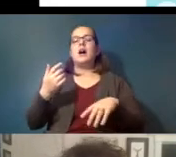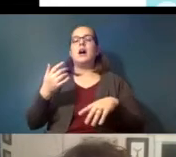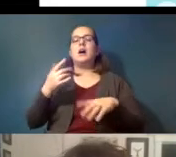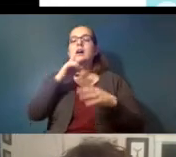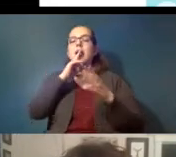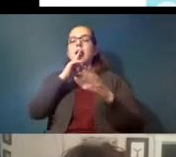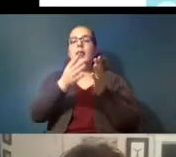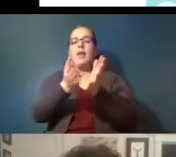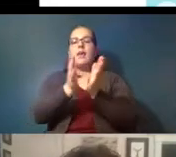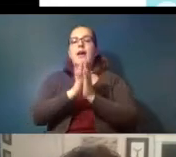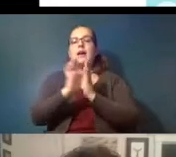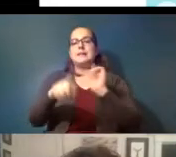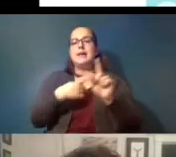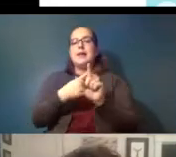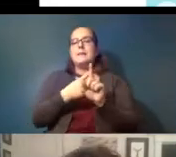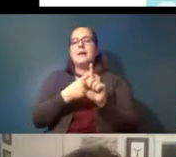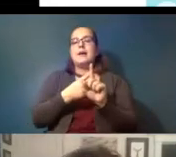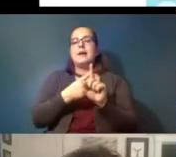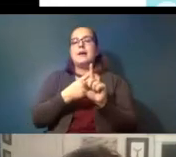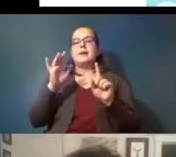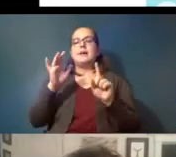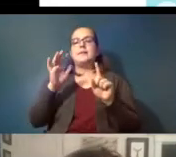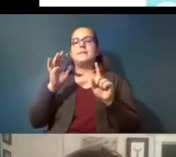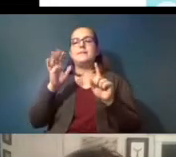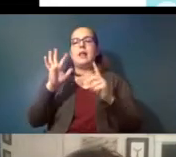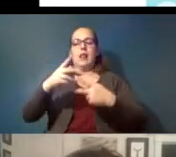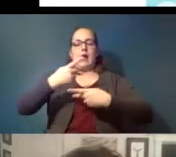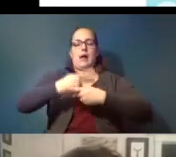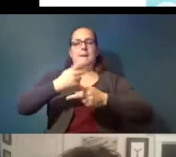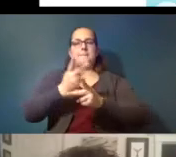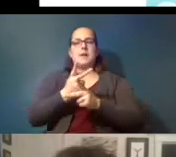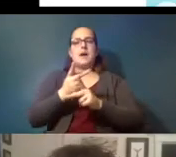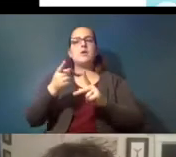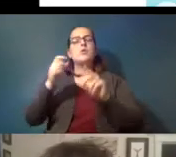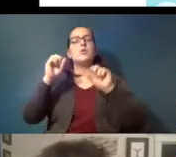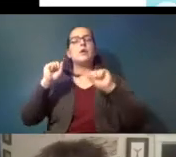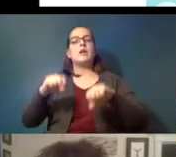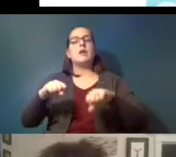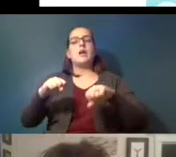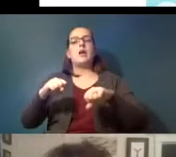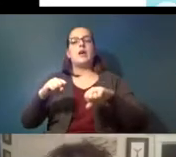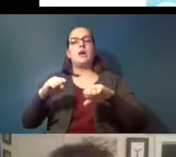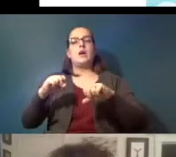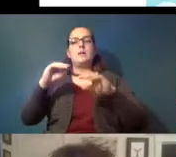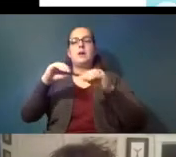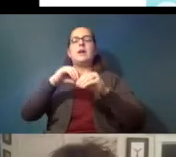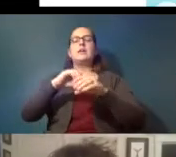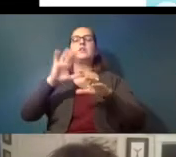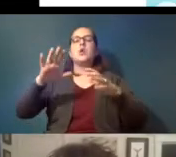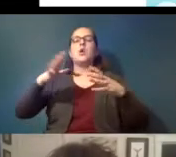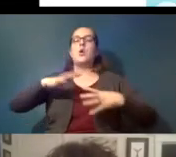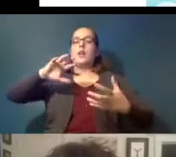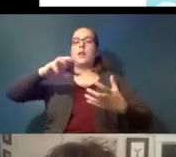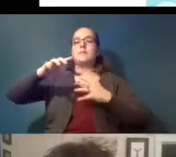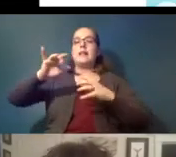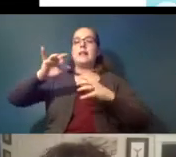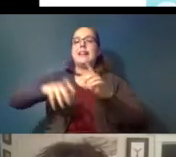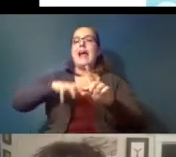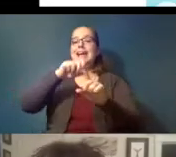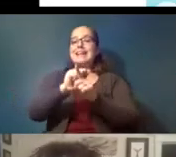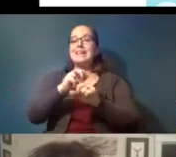about um the products that you can put in your washing machine that catches microplastics and